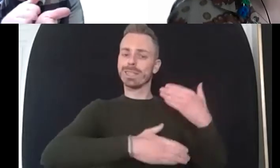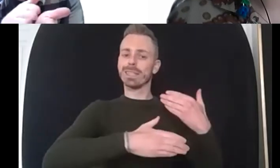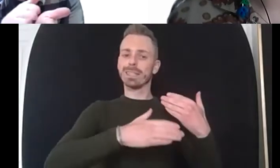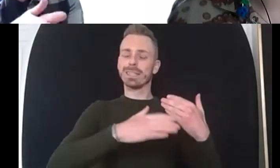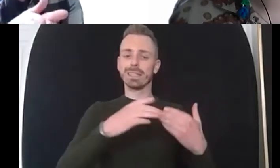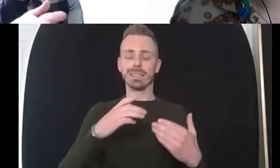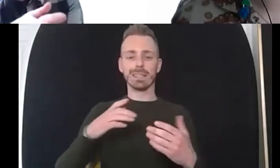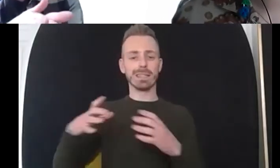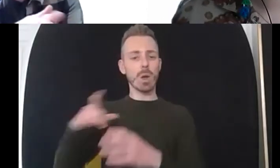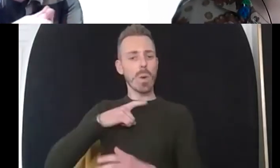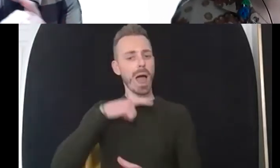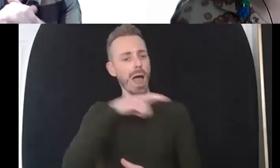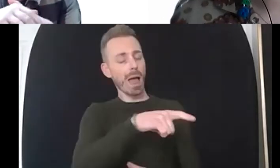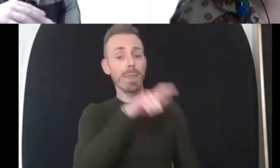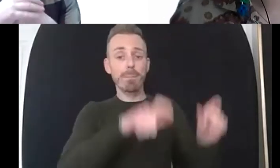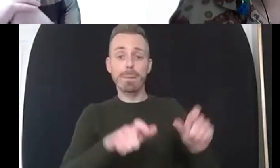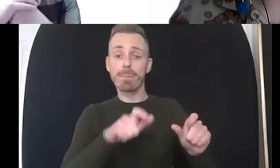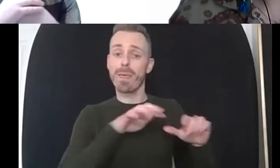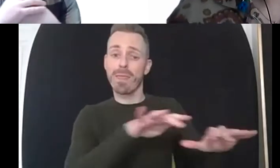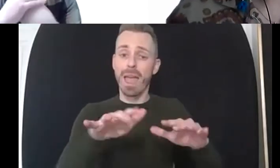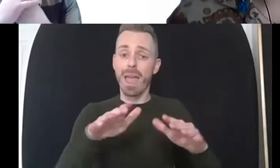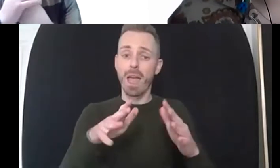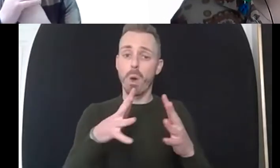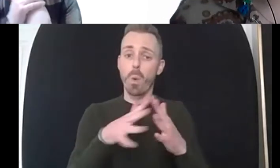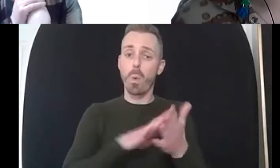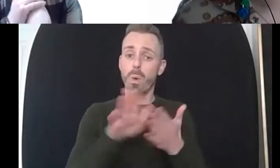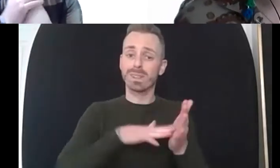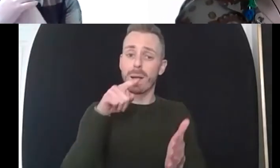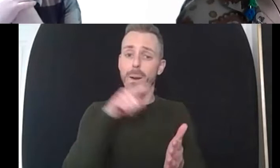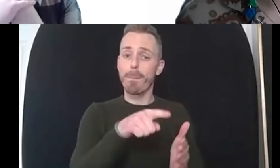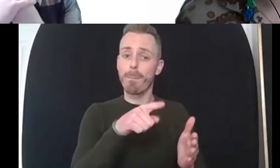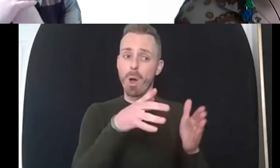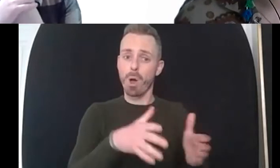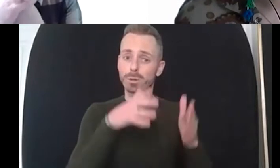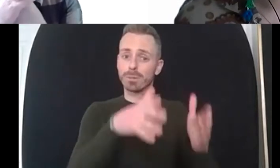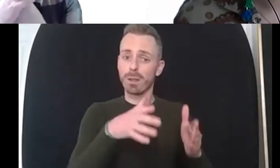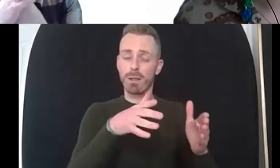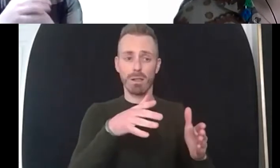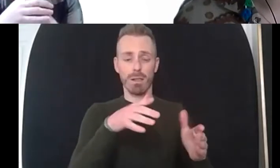closure whitney hospital took place uh had been put into hospital for stealing um a loaf of bread